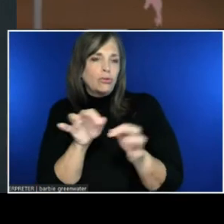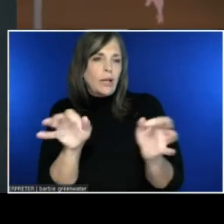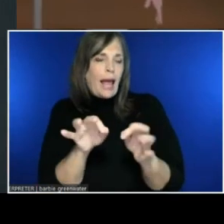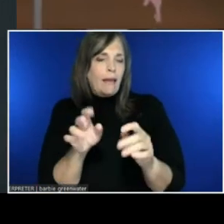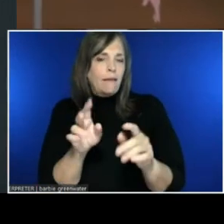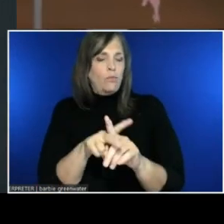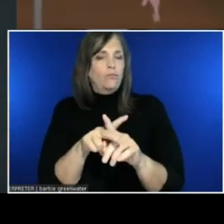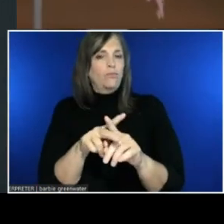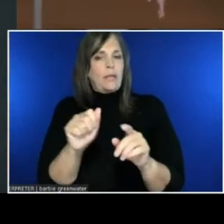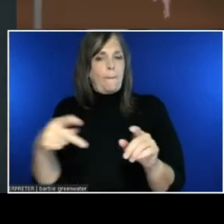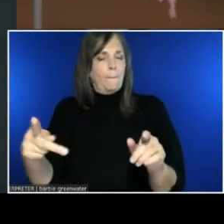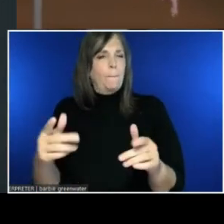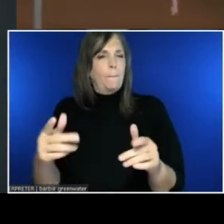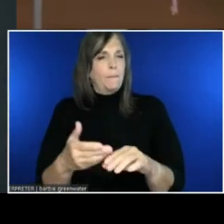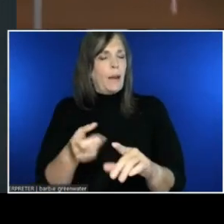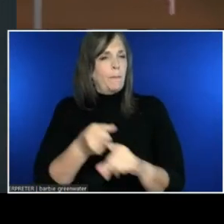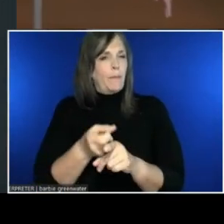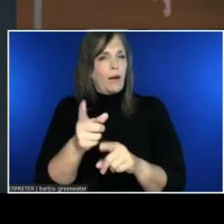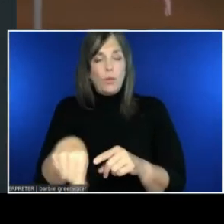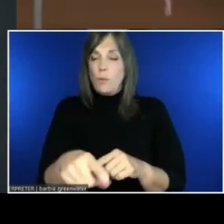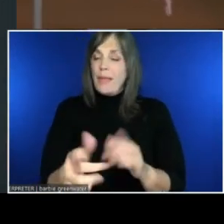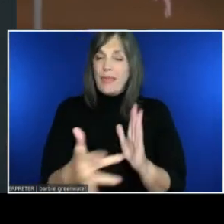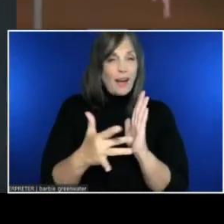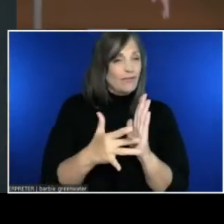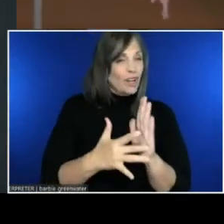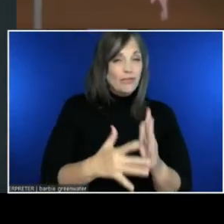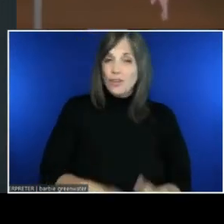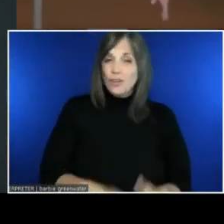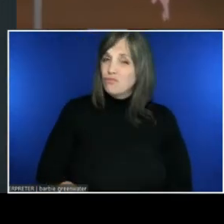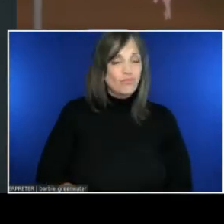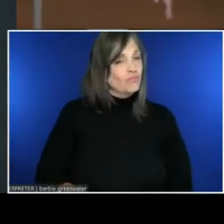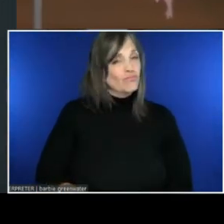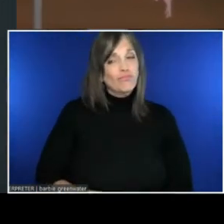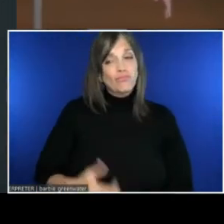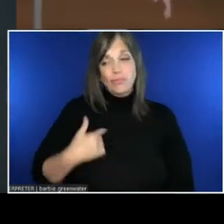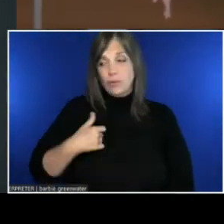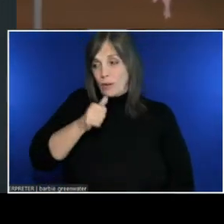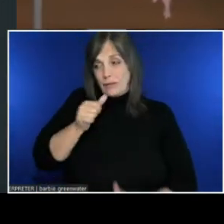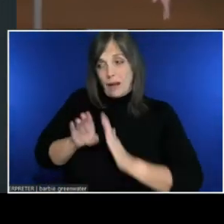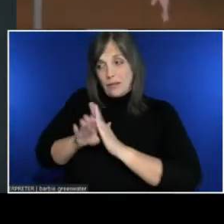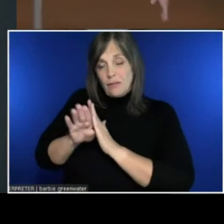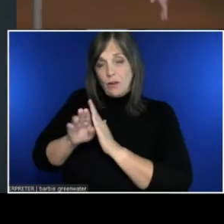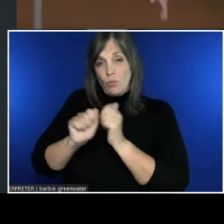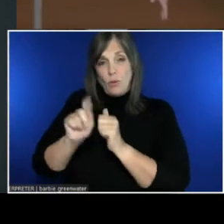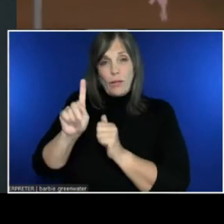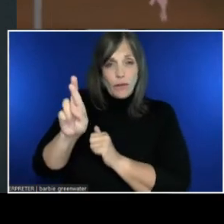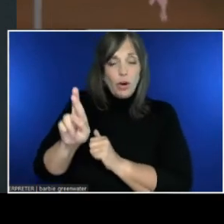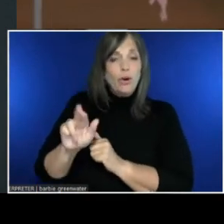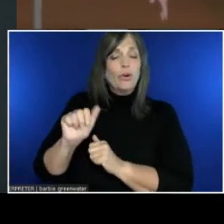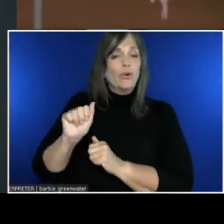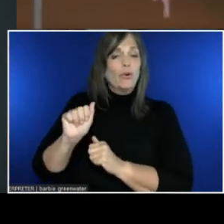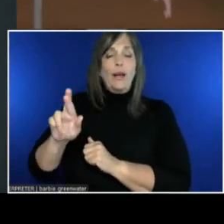This is a set of technologies that wasn't necessarily developed with virtual reality or augmented reality, XR, in mind.